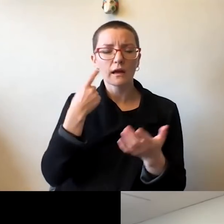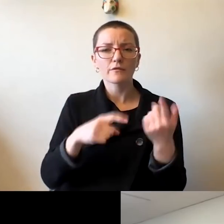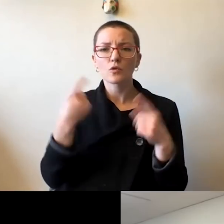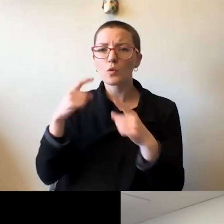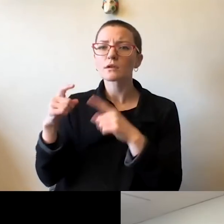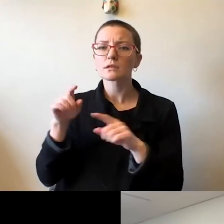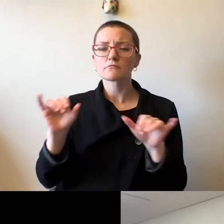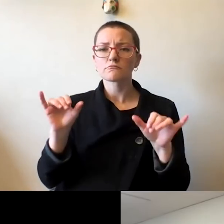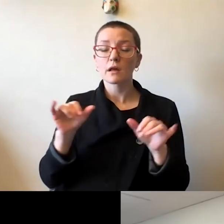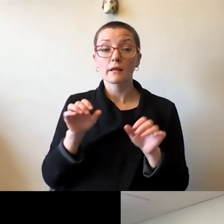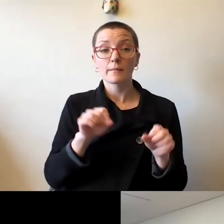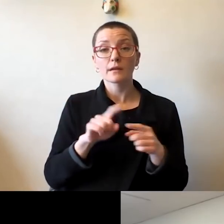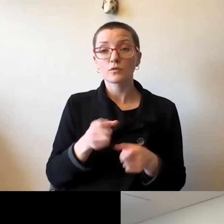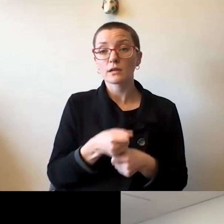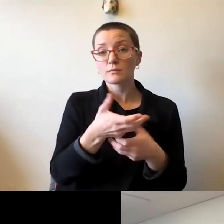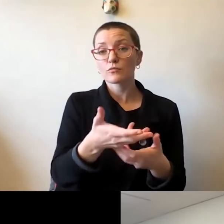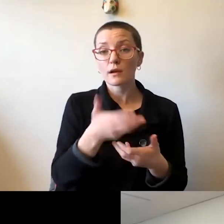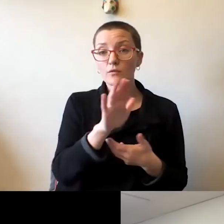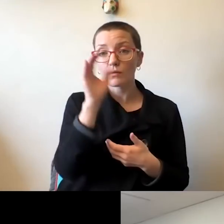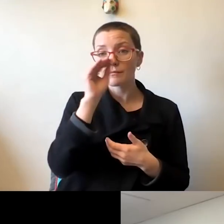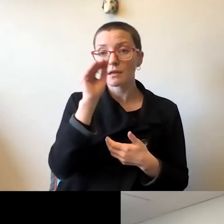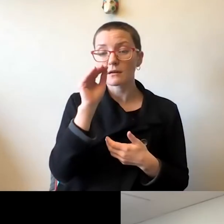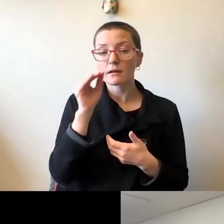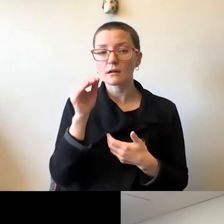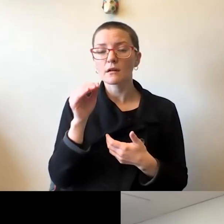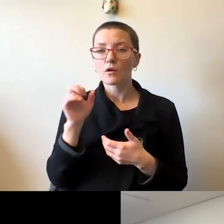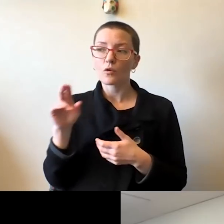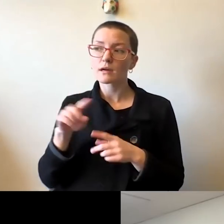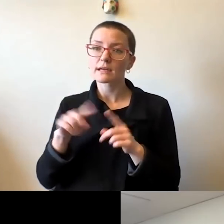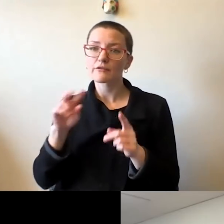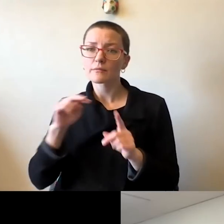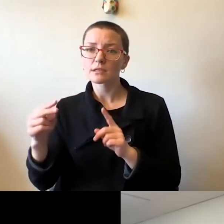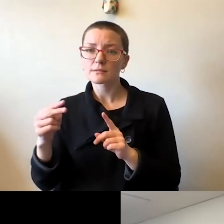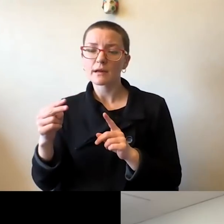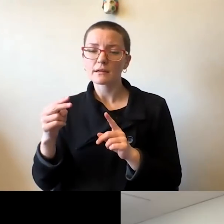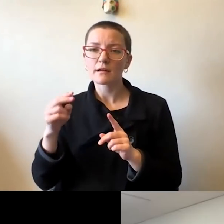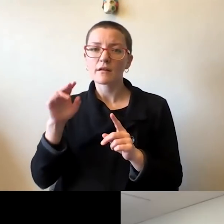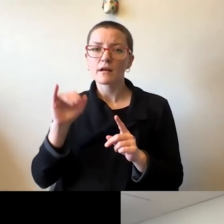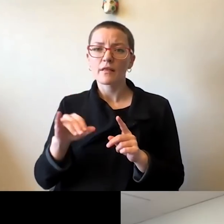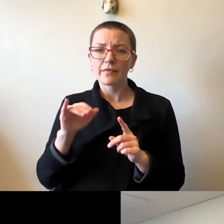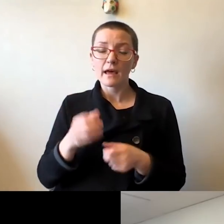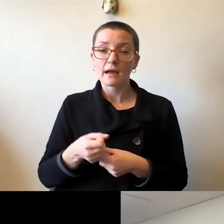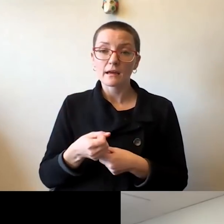to express your opinion, our opinion, different perspectives, has ended up being very disrespectful.